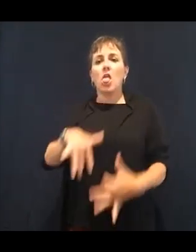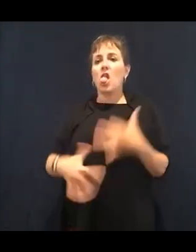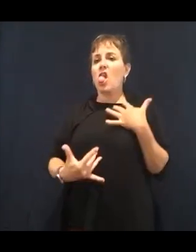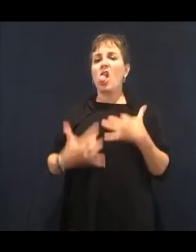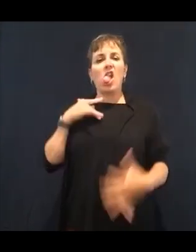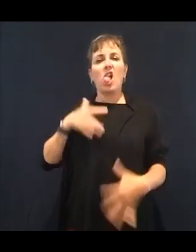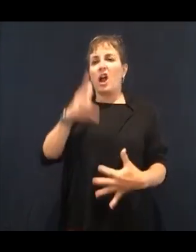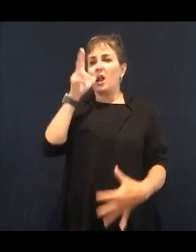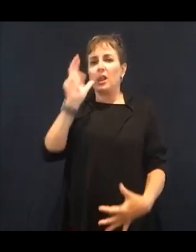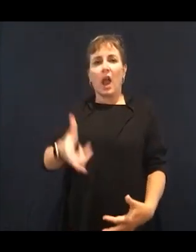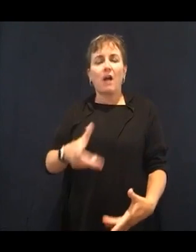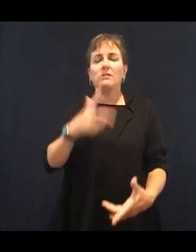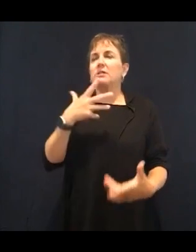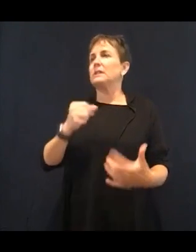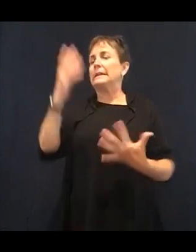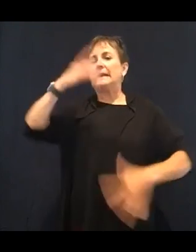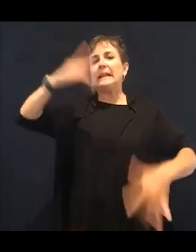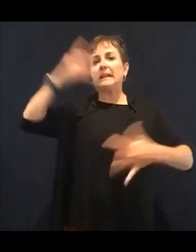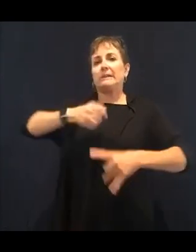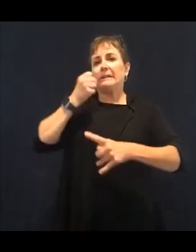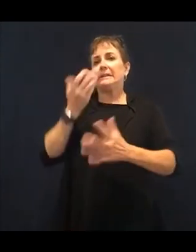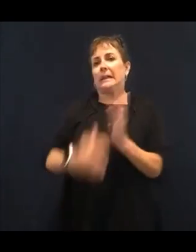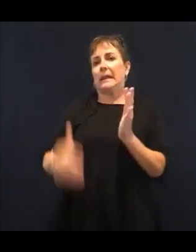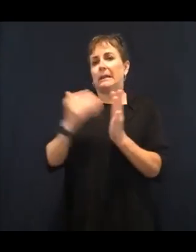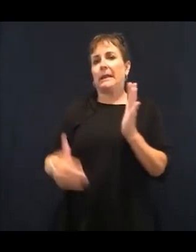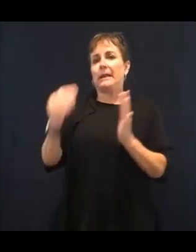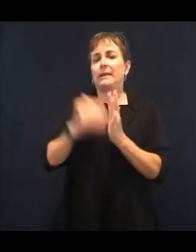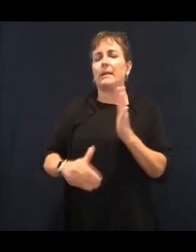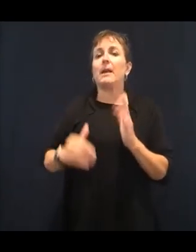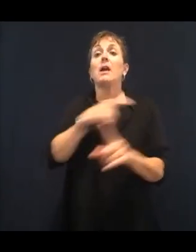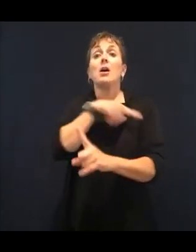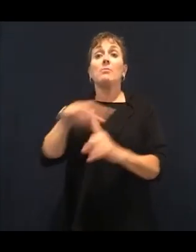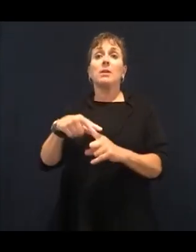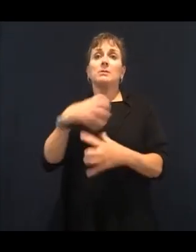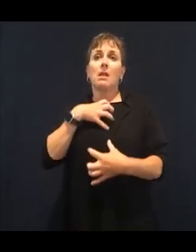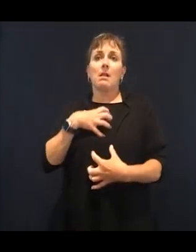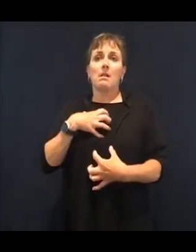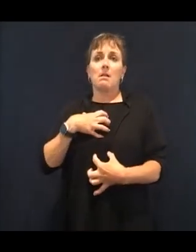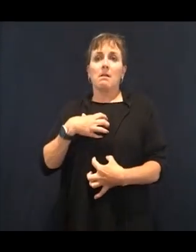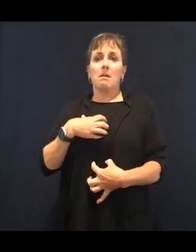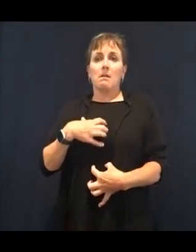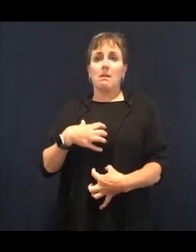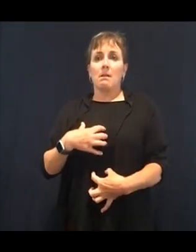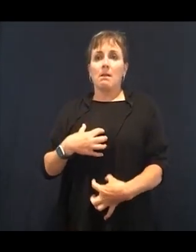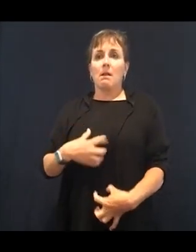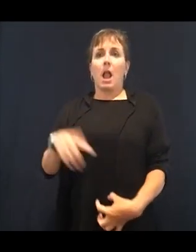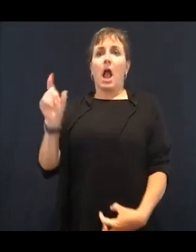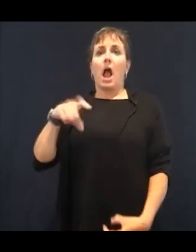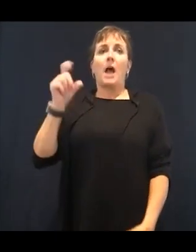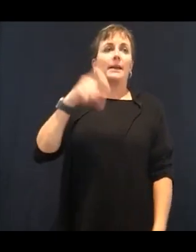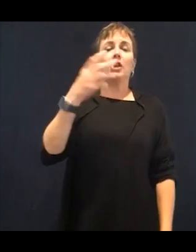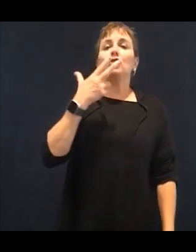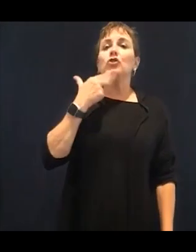sugar and carbohydrates for that energy exhange that we're talking about.